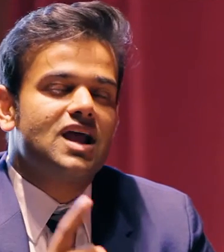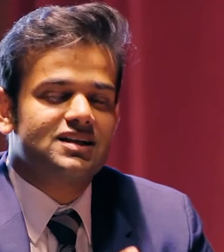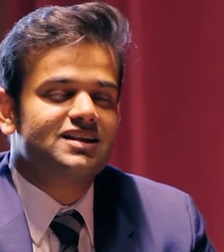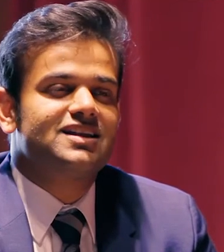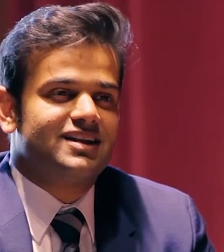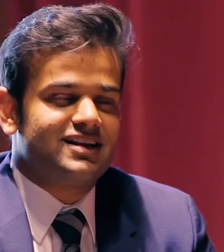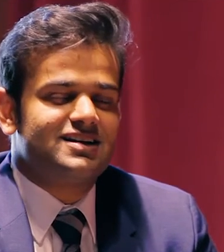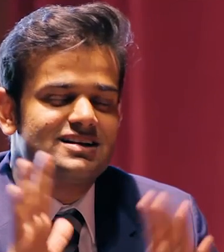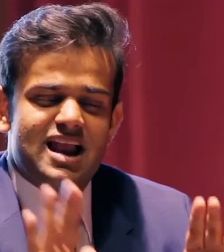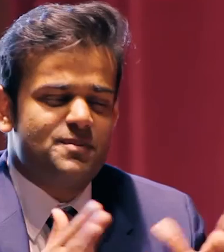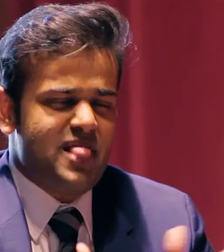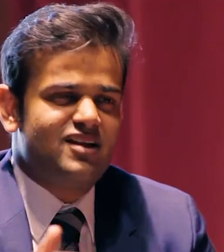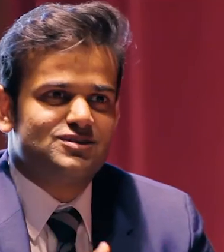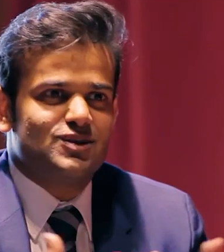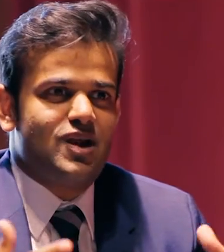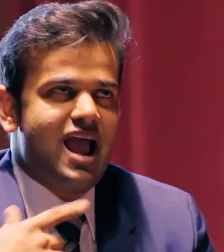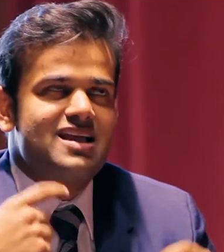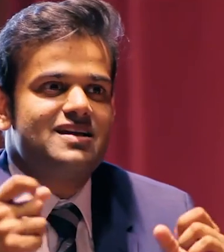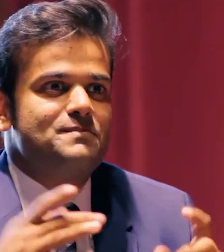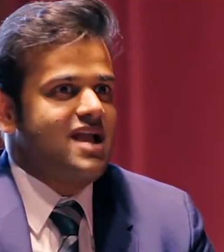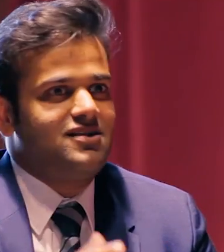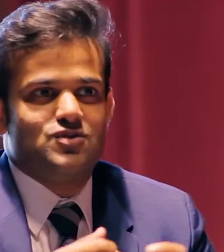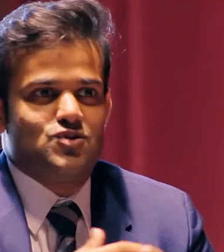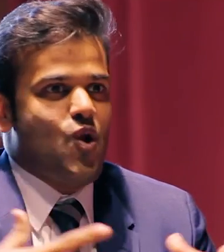[Voiceover] Wow, wonderful. That's a great plan.